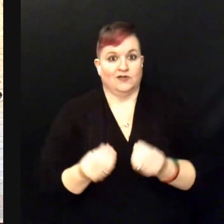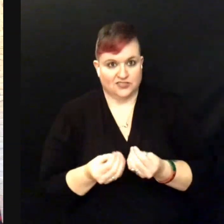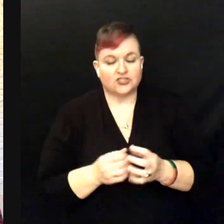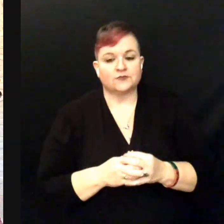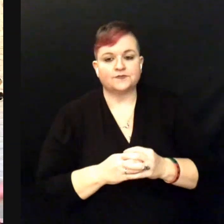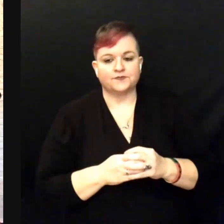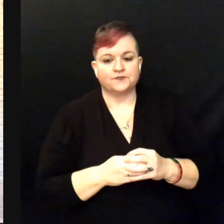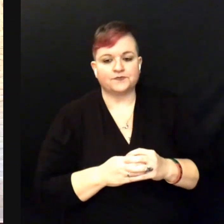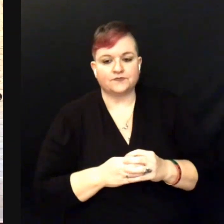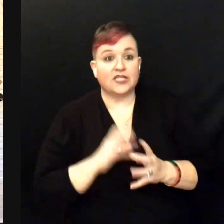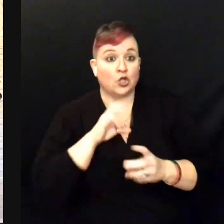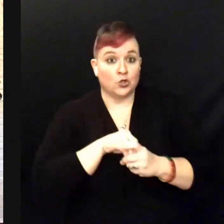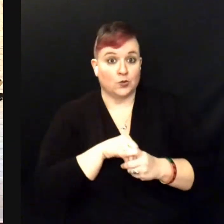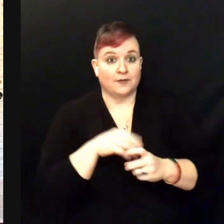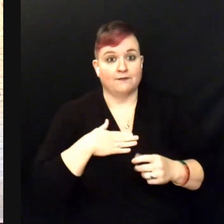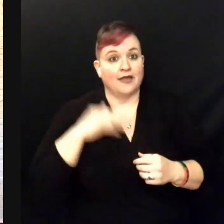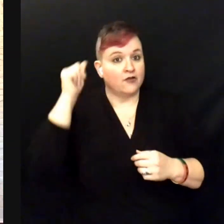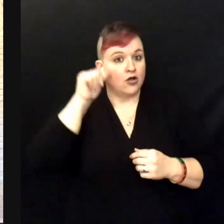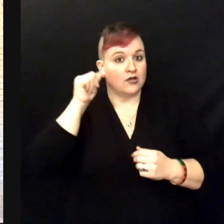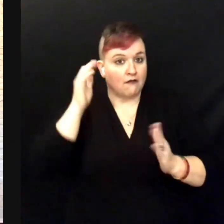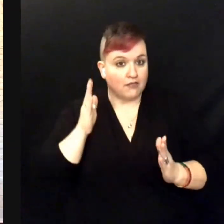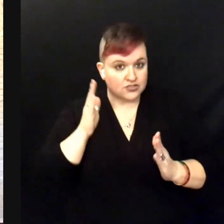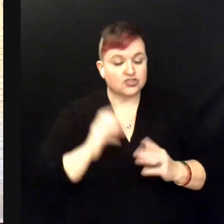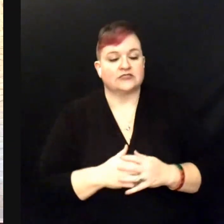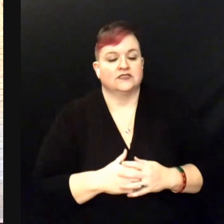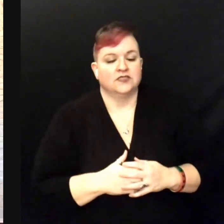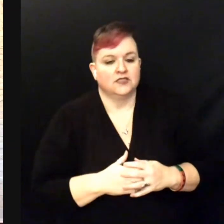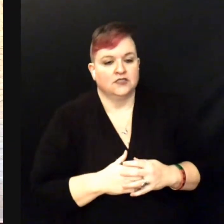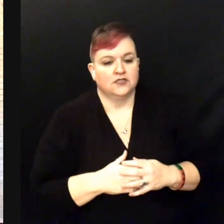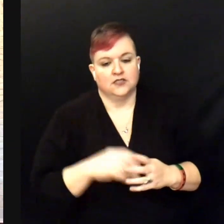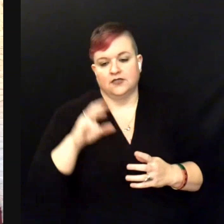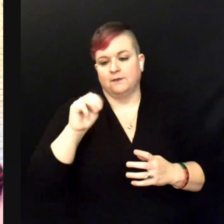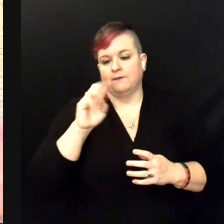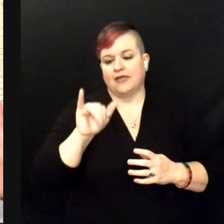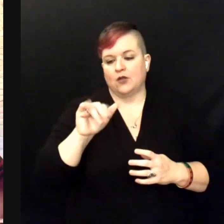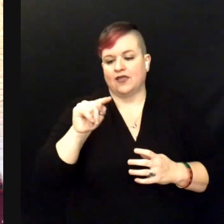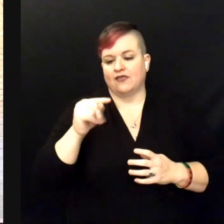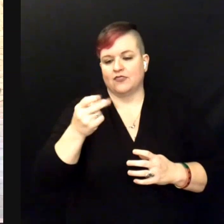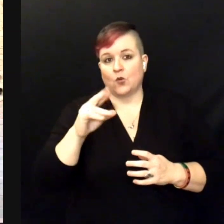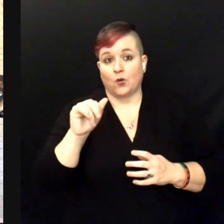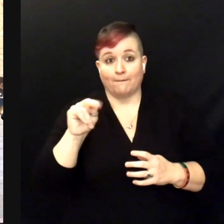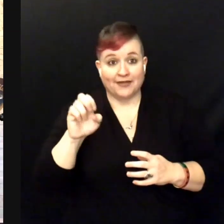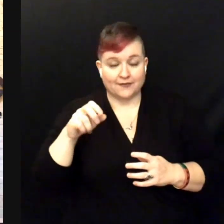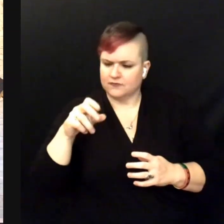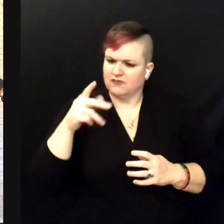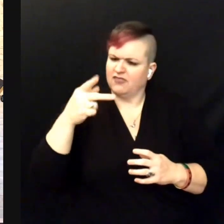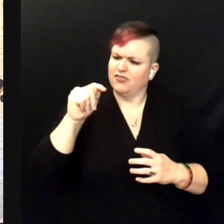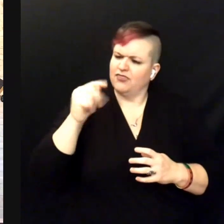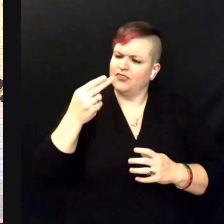including my audiologist, Mary Thorpe, love you Mary!